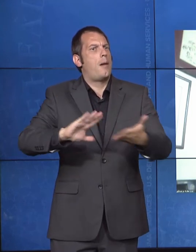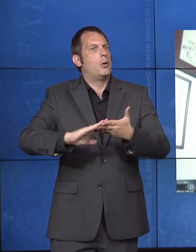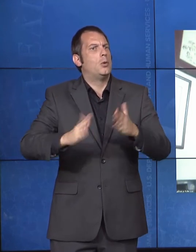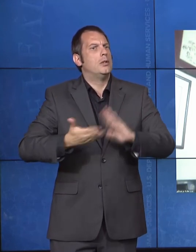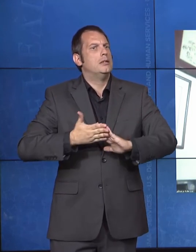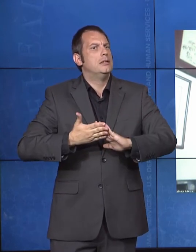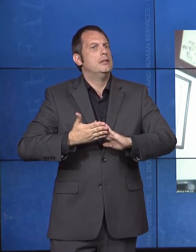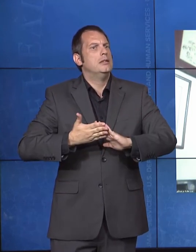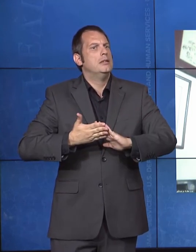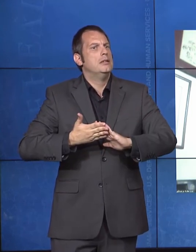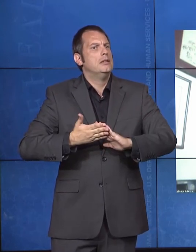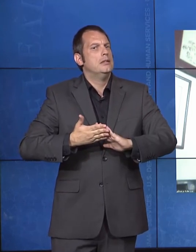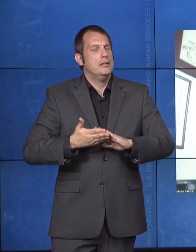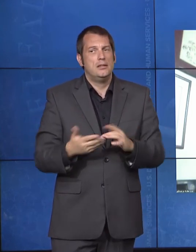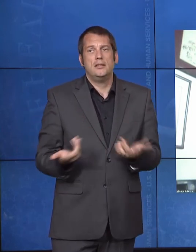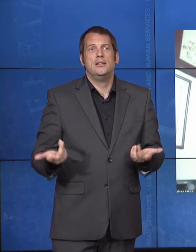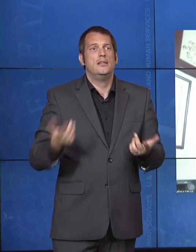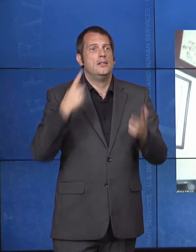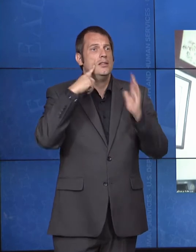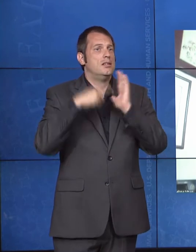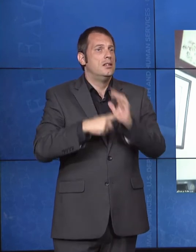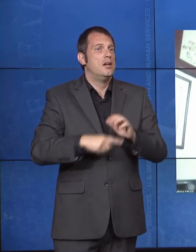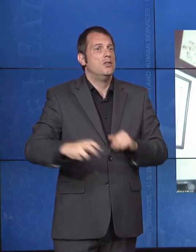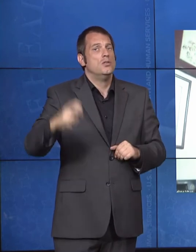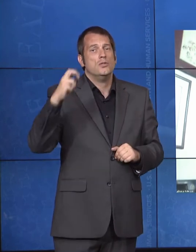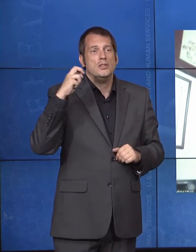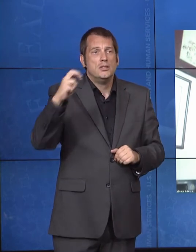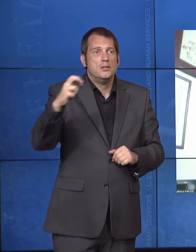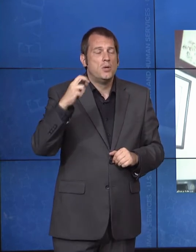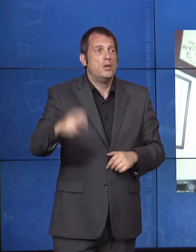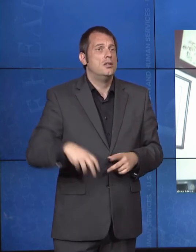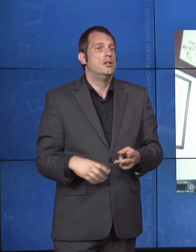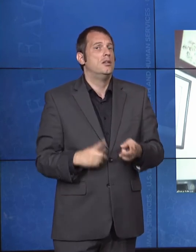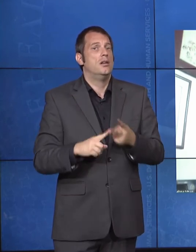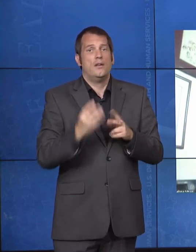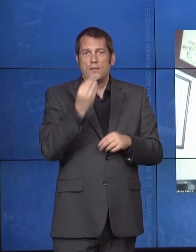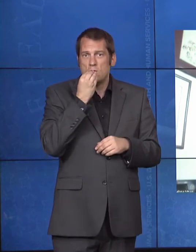food insecurity, making sure that people have the right access to service information that